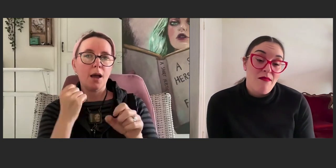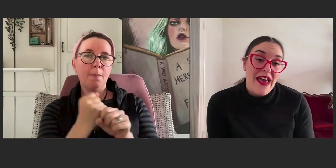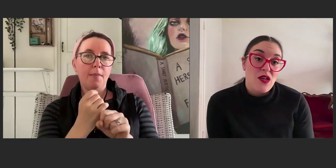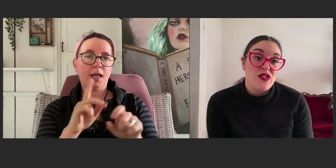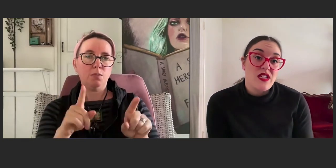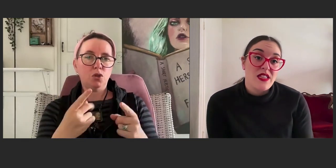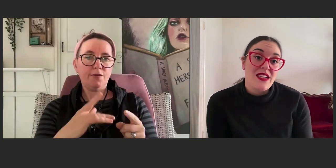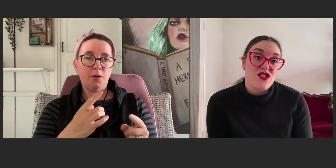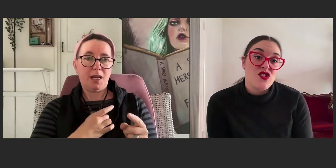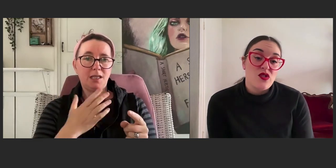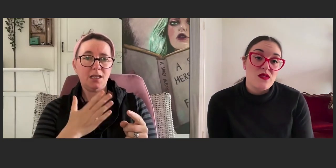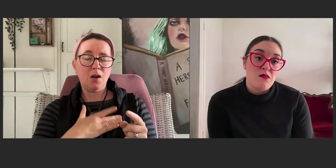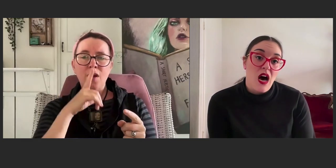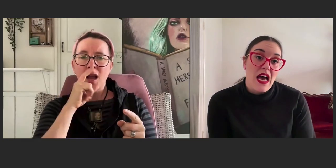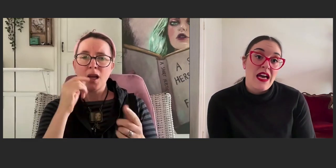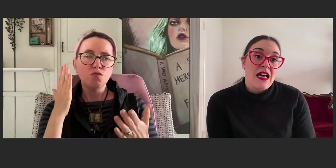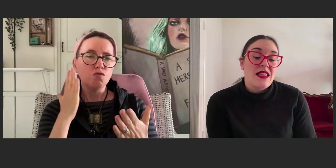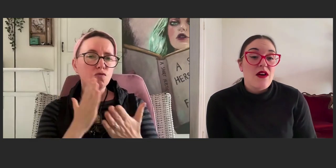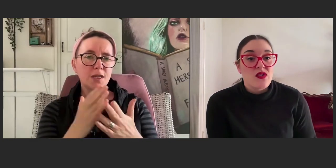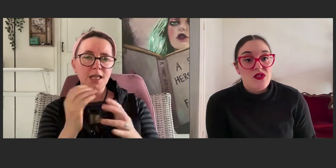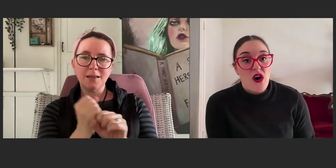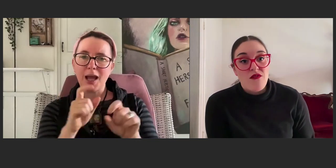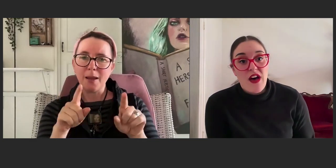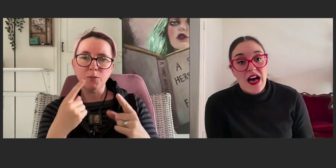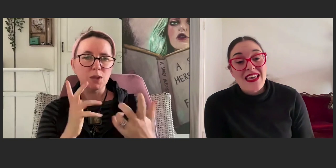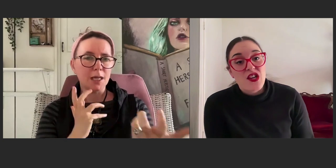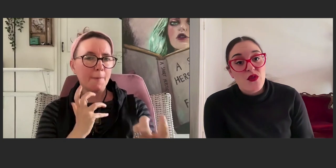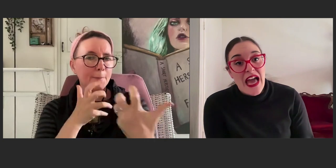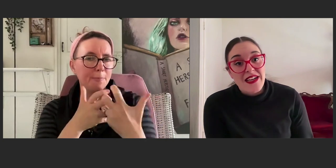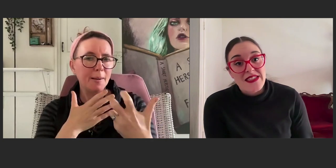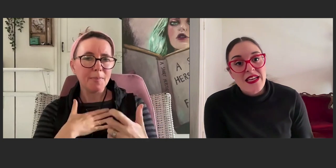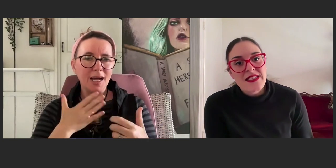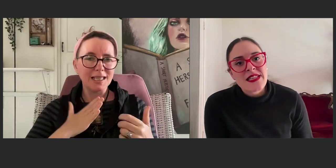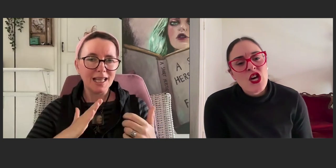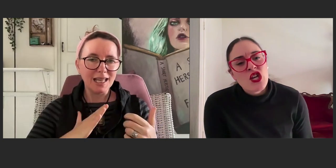making music that suits my levels of hearing access.